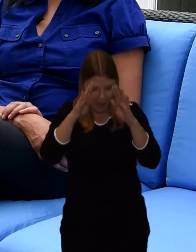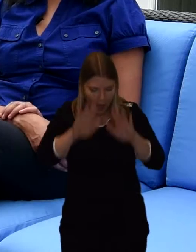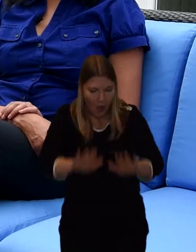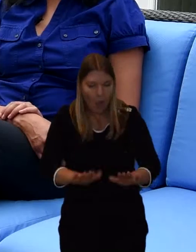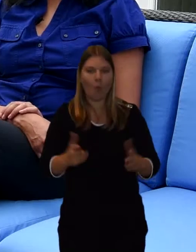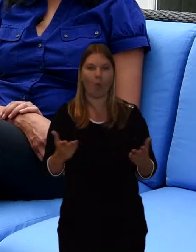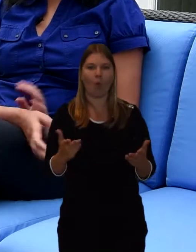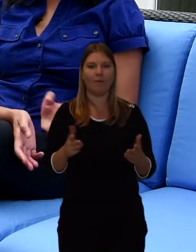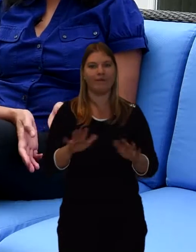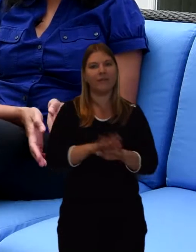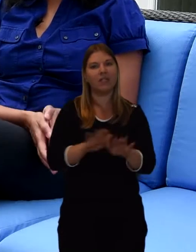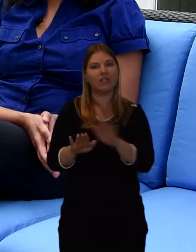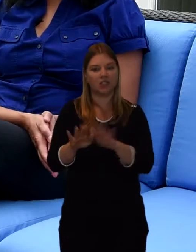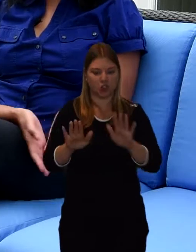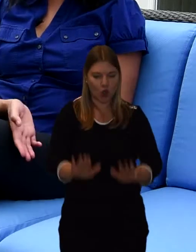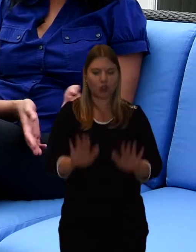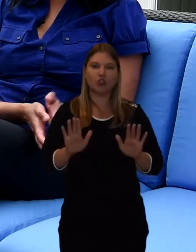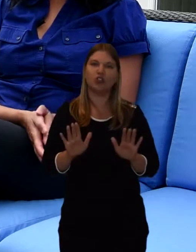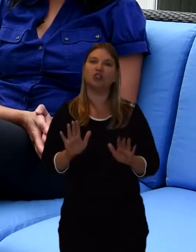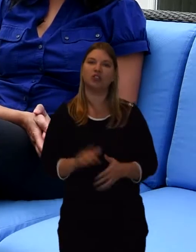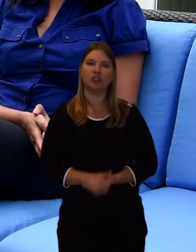They may bow and touch the feet.